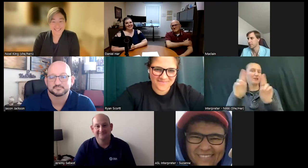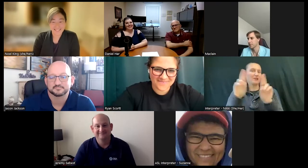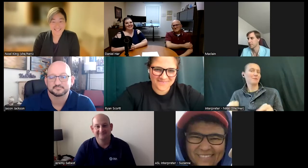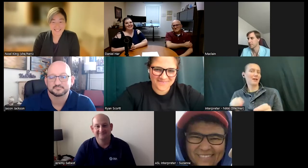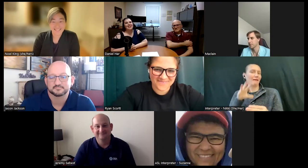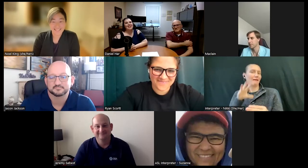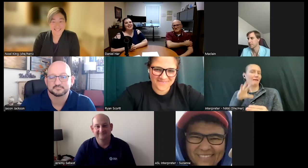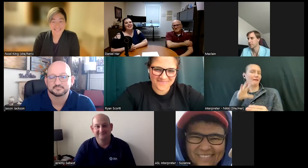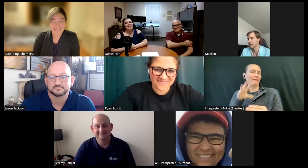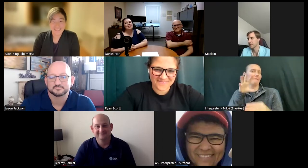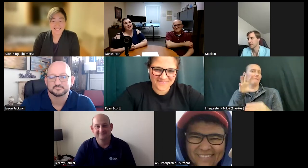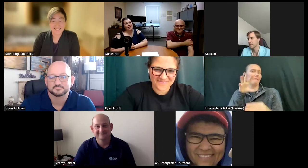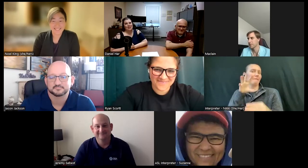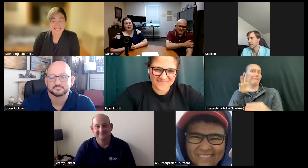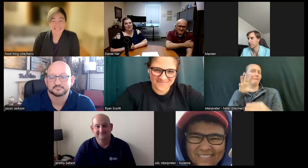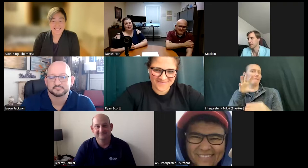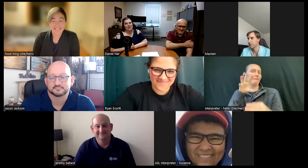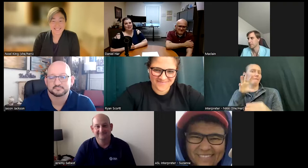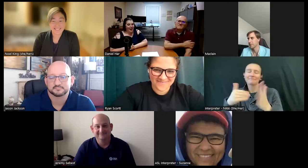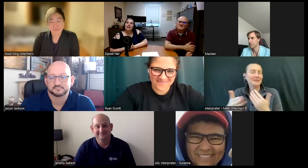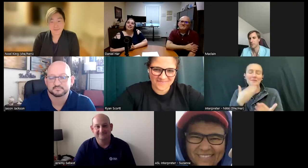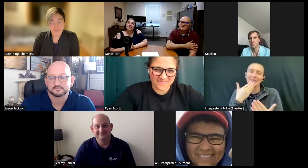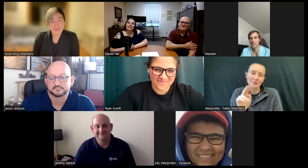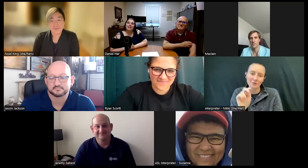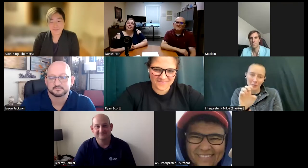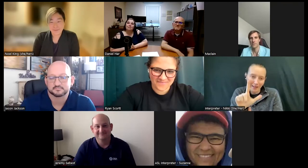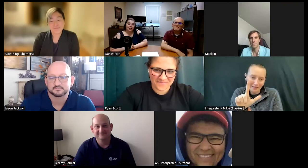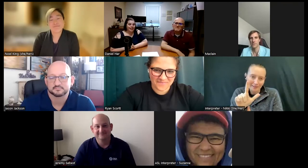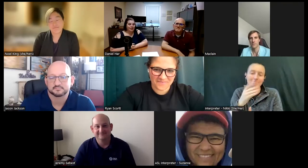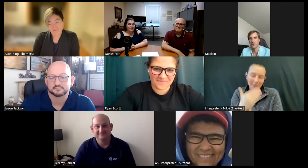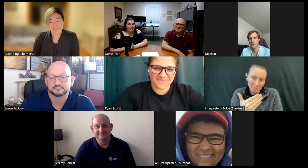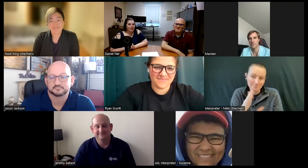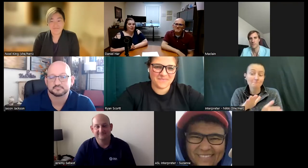So thank you very much Noel. McLain, same question to you. How did you get